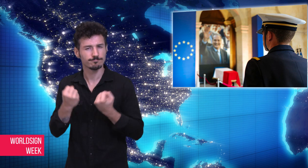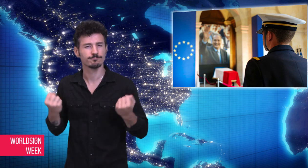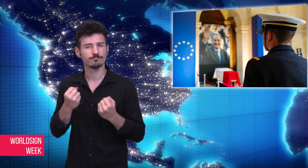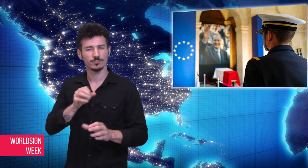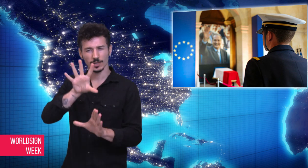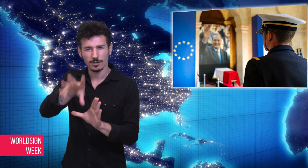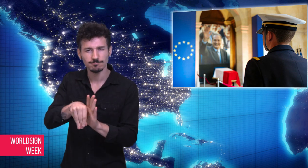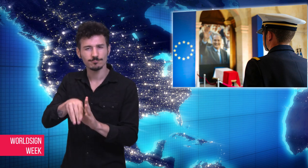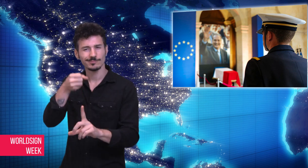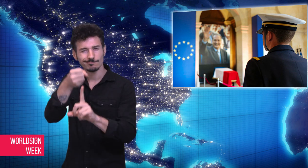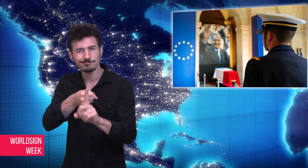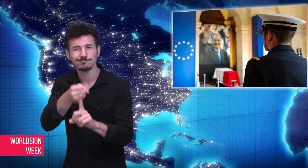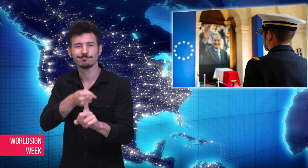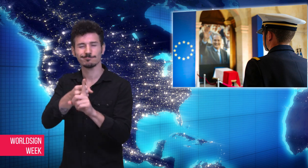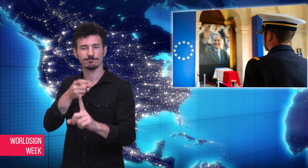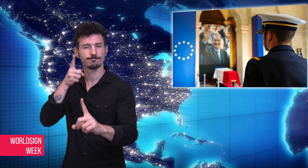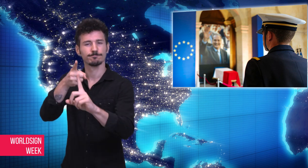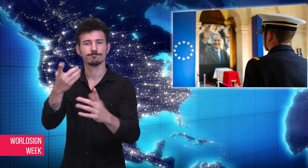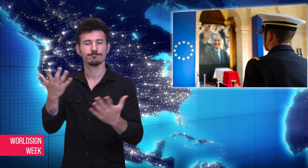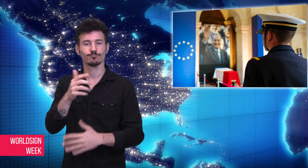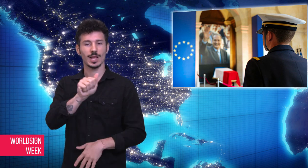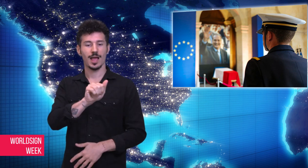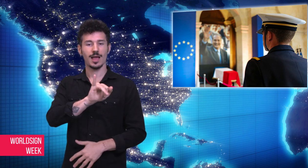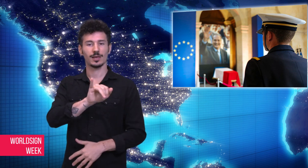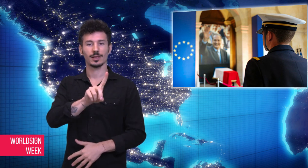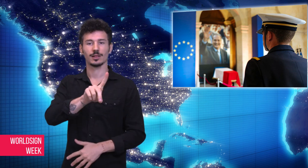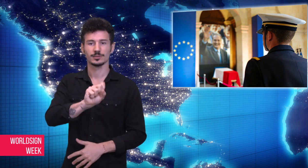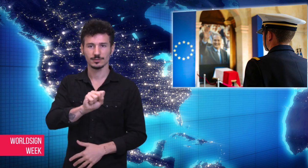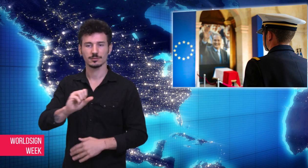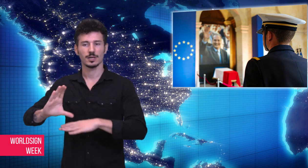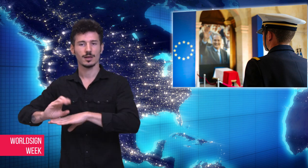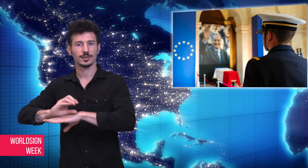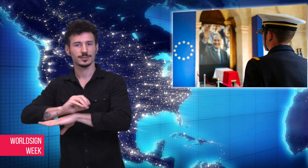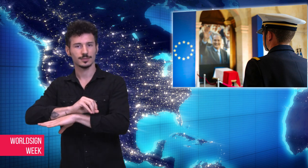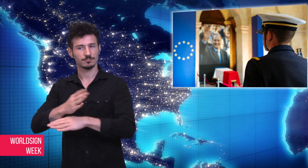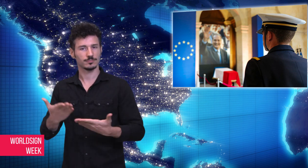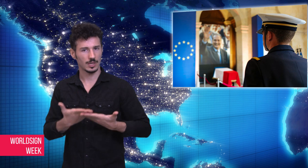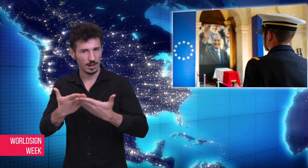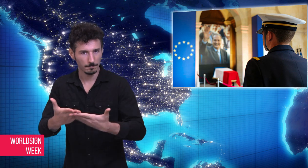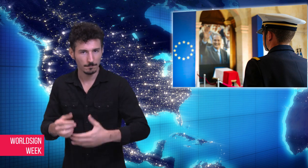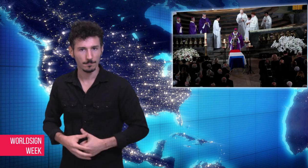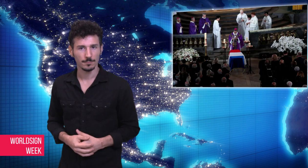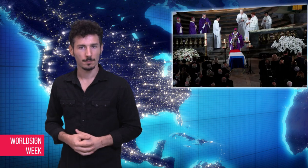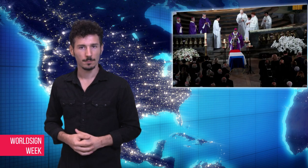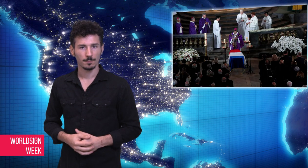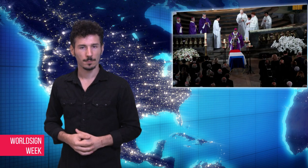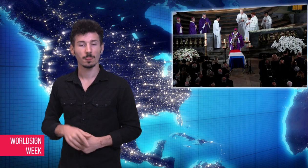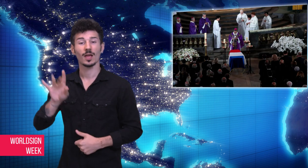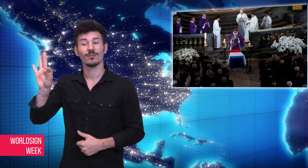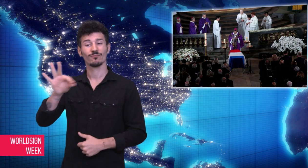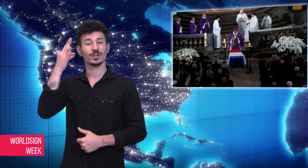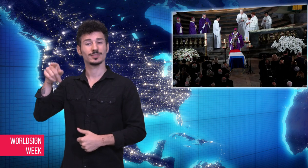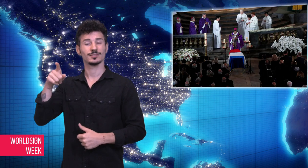He was active in promoting awareness and fighting AIDS and cancer.